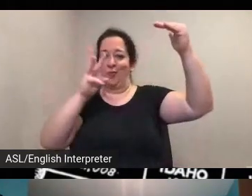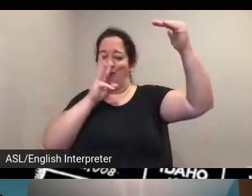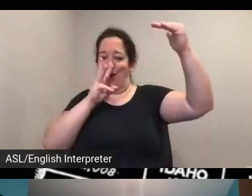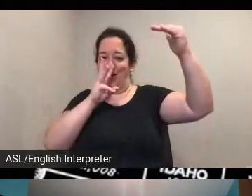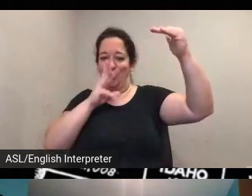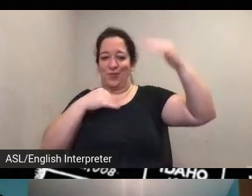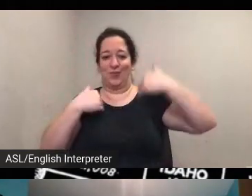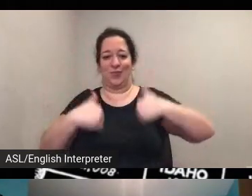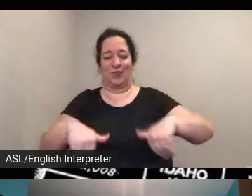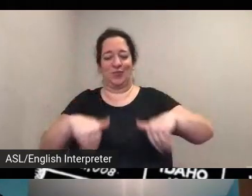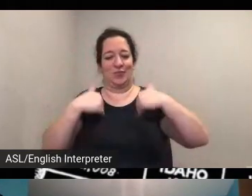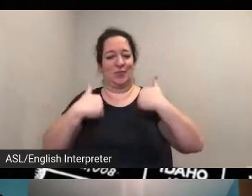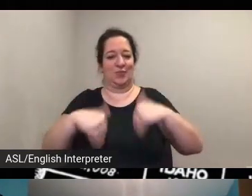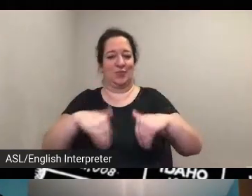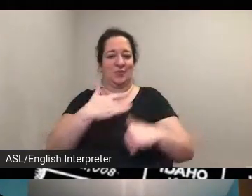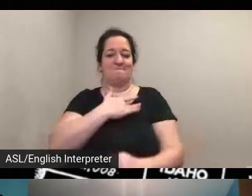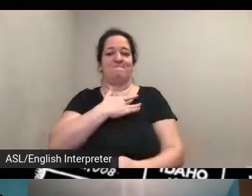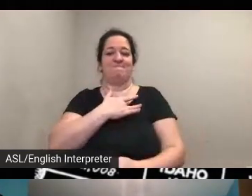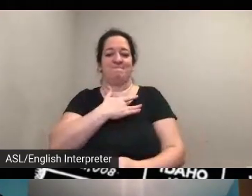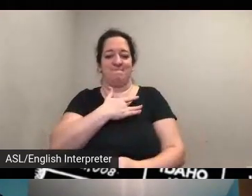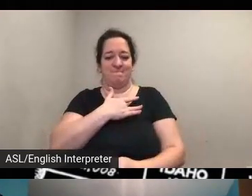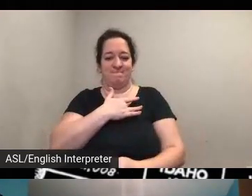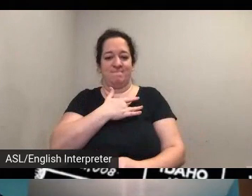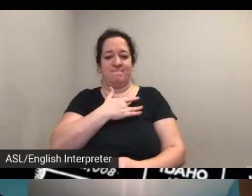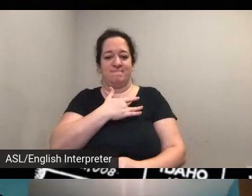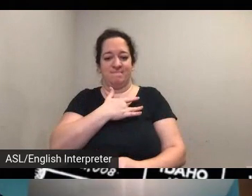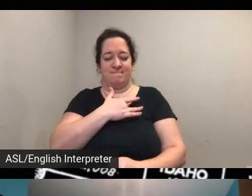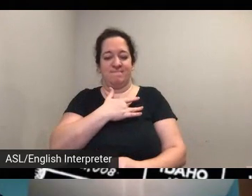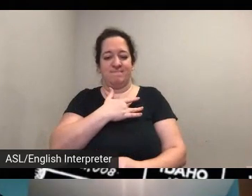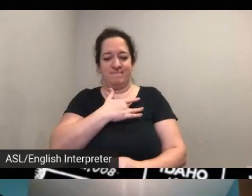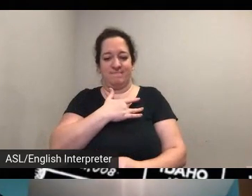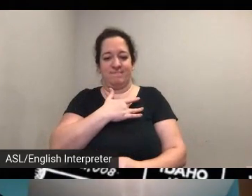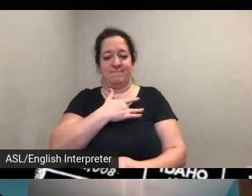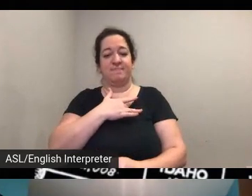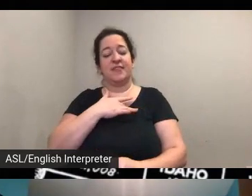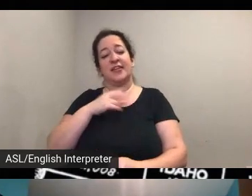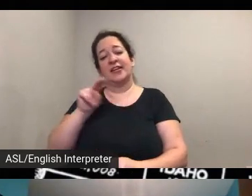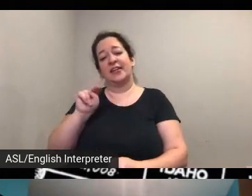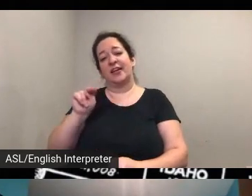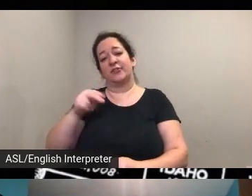okay so the national park service has a great record